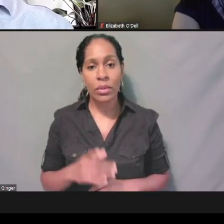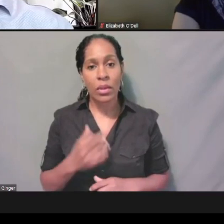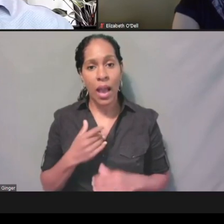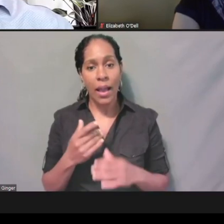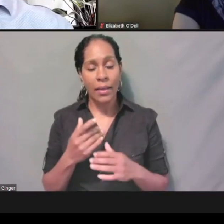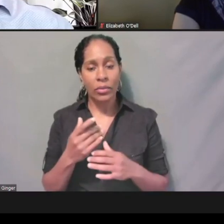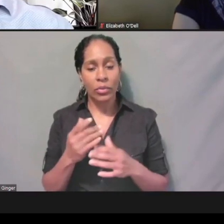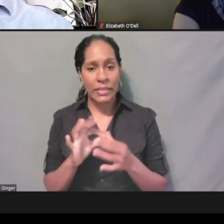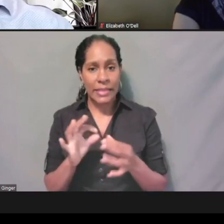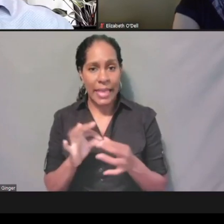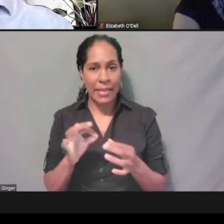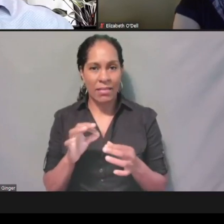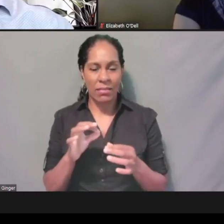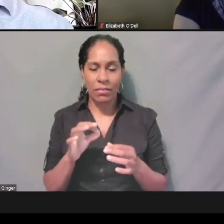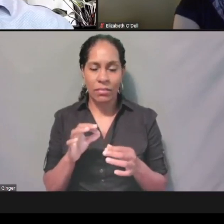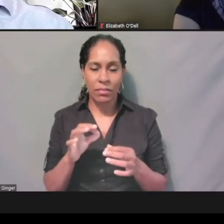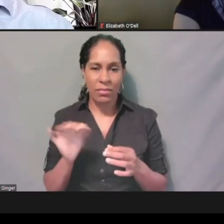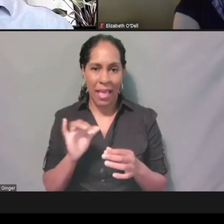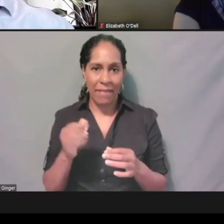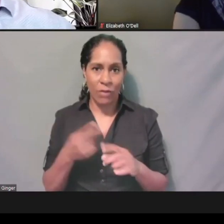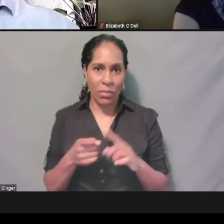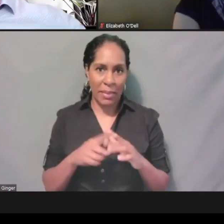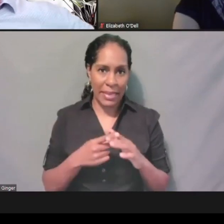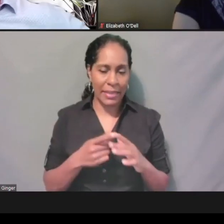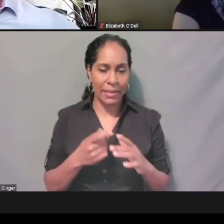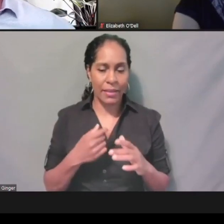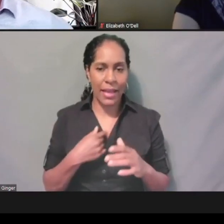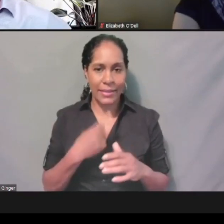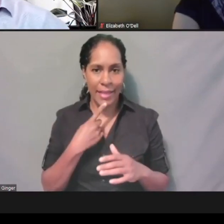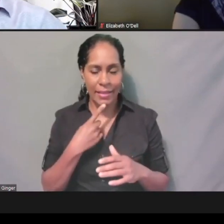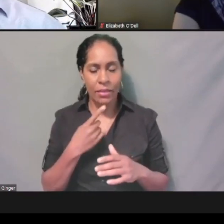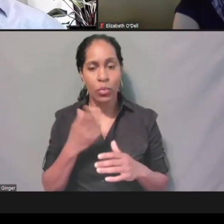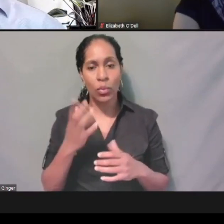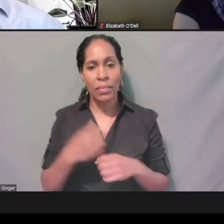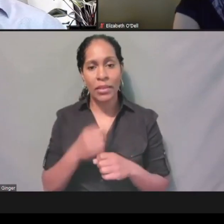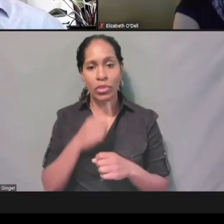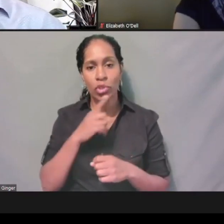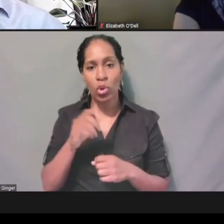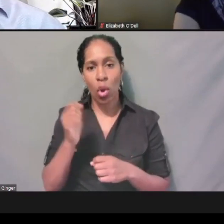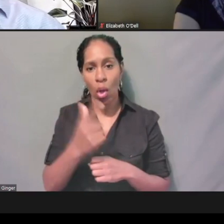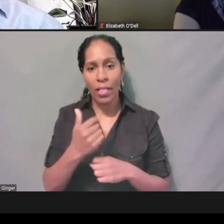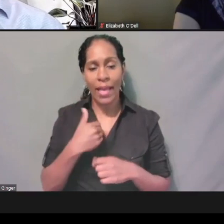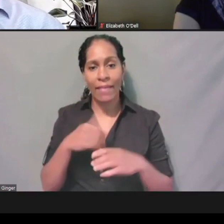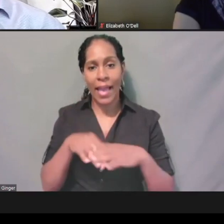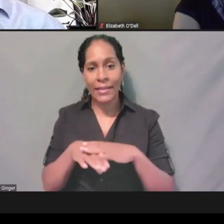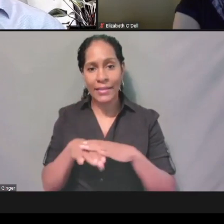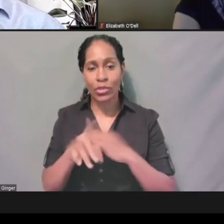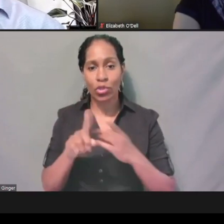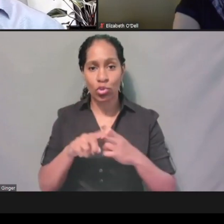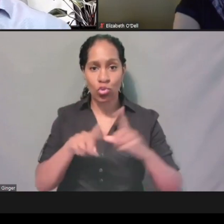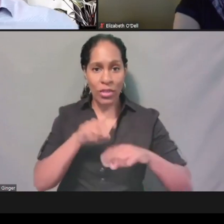we will make sure that you all have access to the questions and answers on our website.